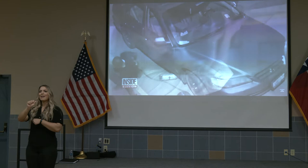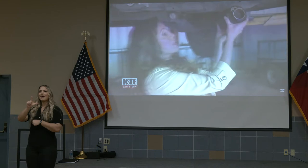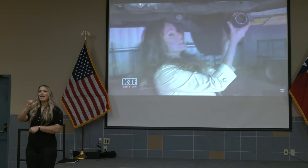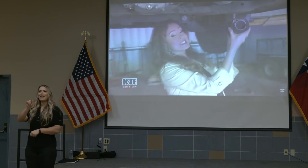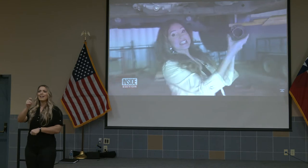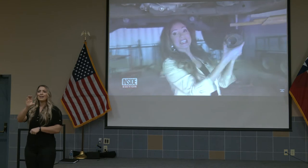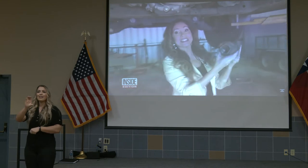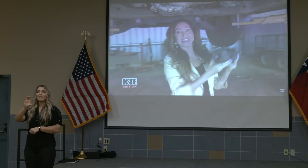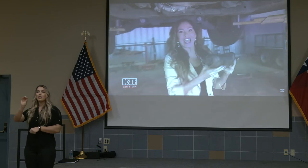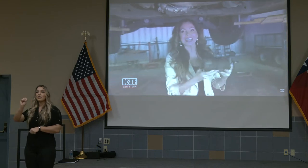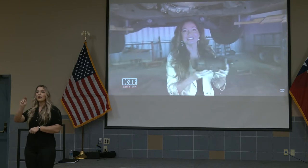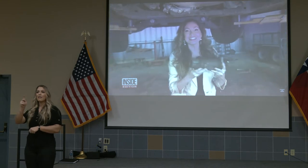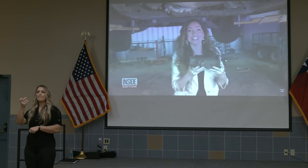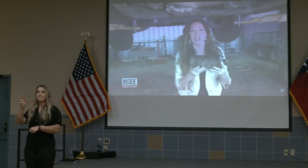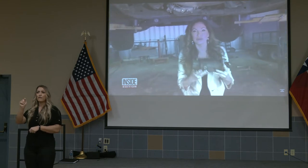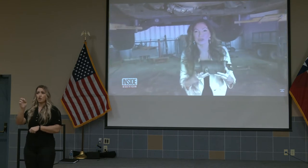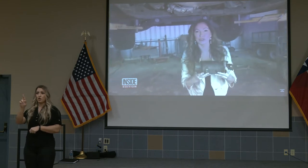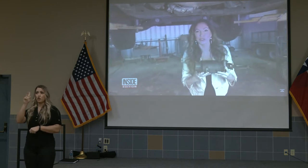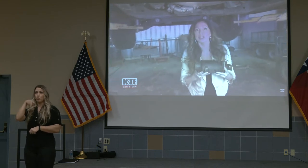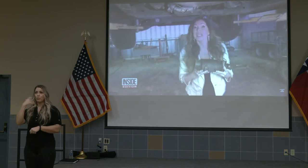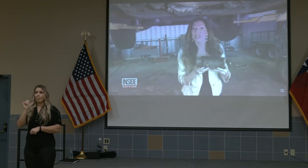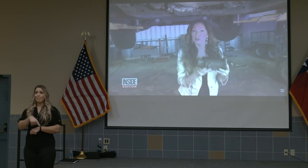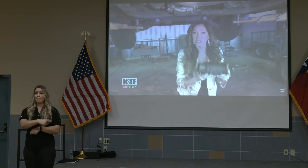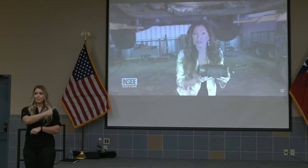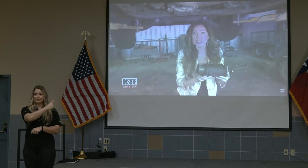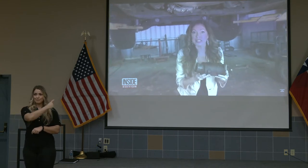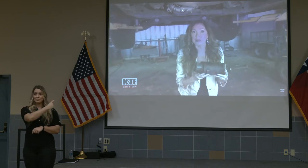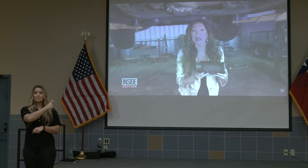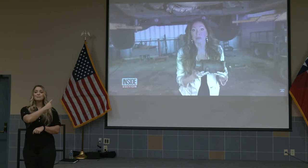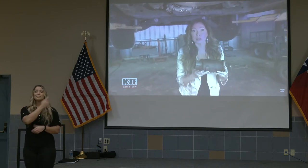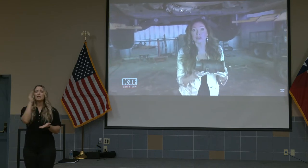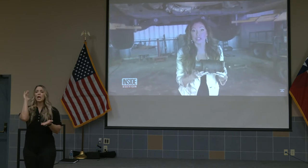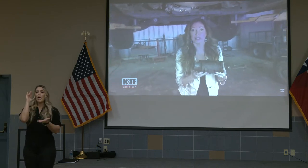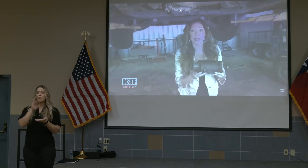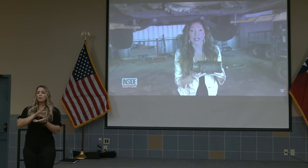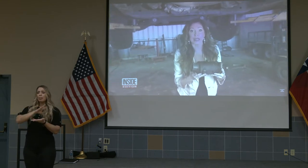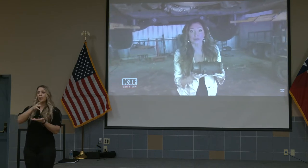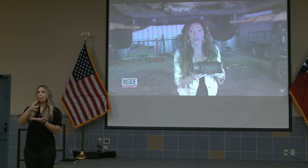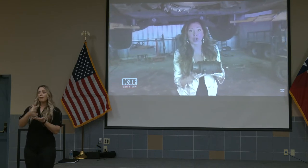This is a catalytic converter. It reduces the amount of pollution coming out of your car.